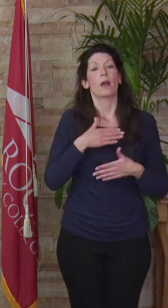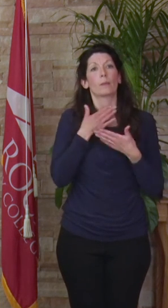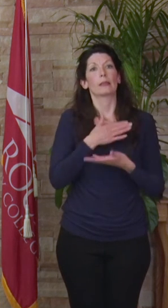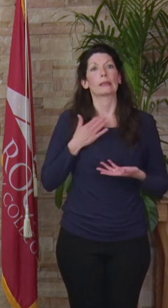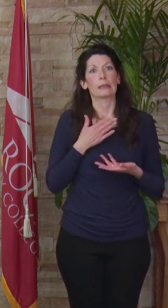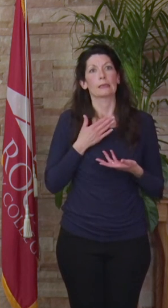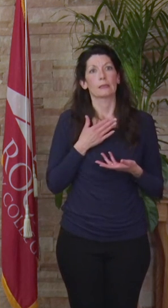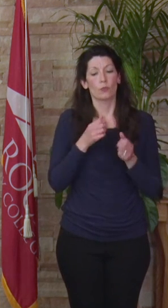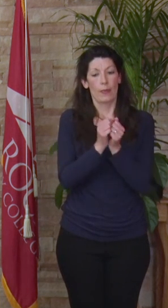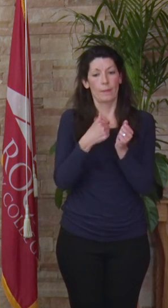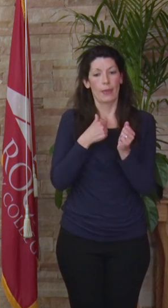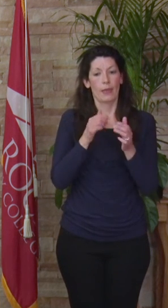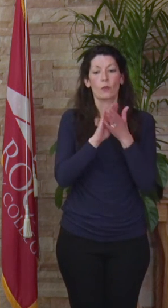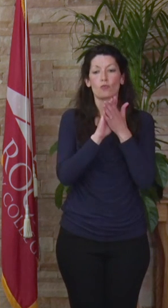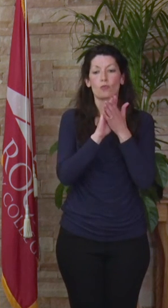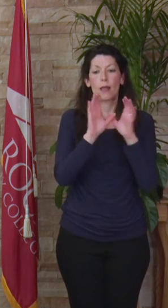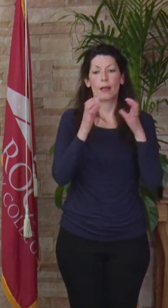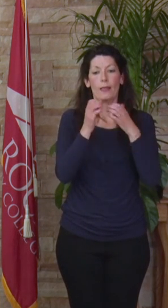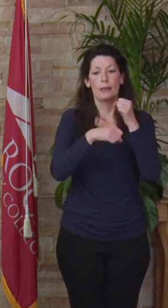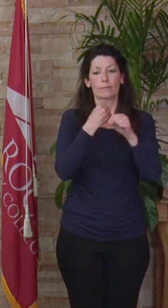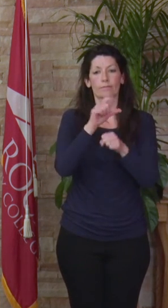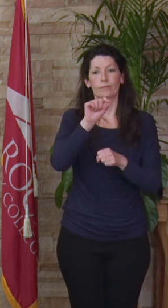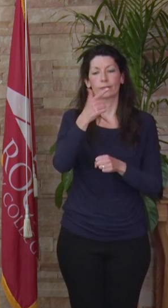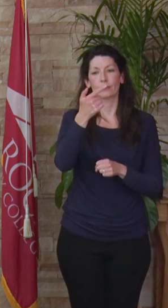congratulating the class of 2021.